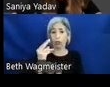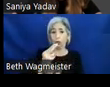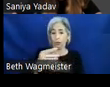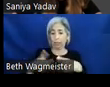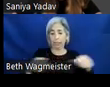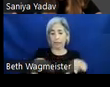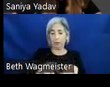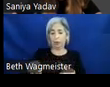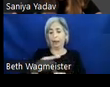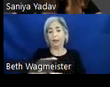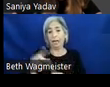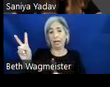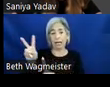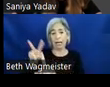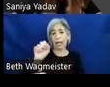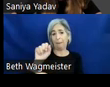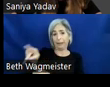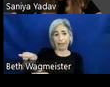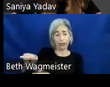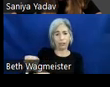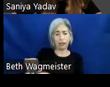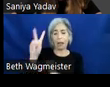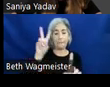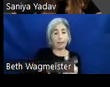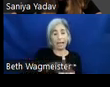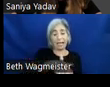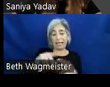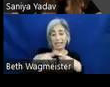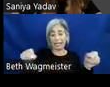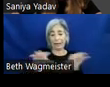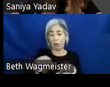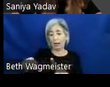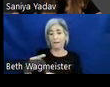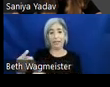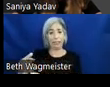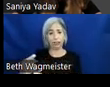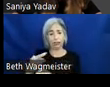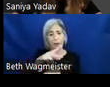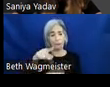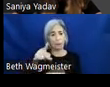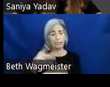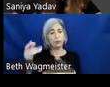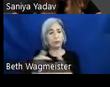navigate application, applying keyboard navigation principles to our applications is important.